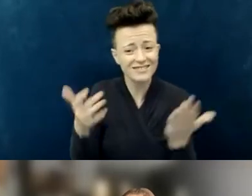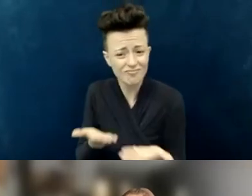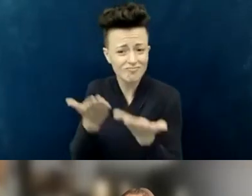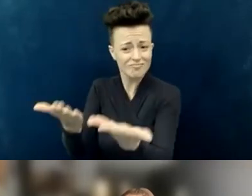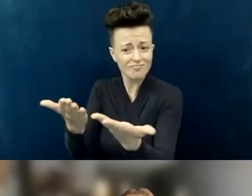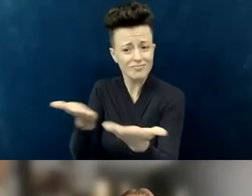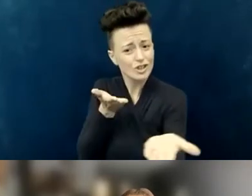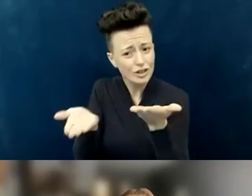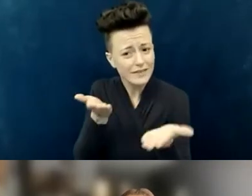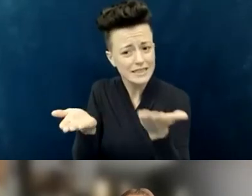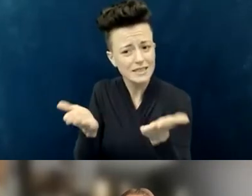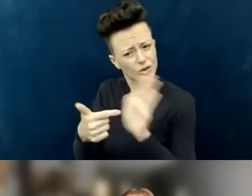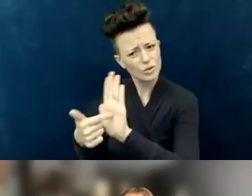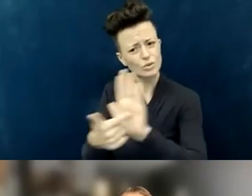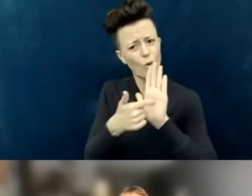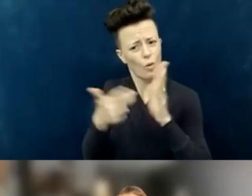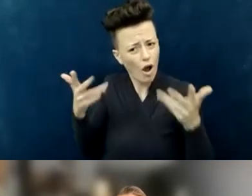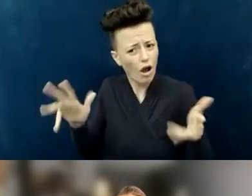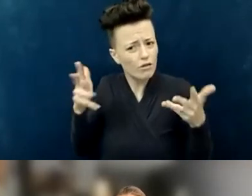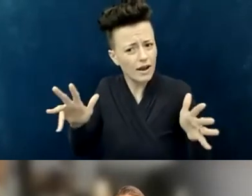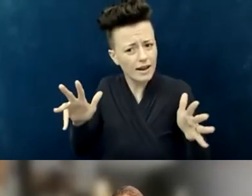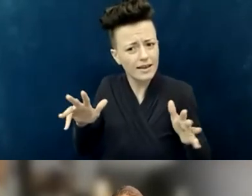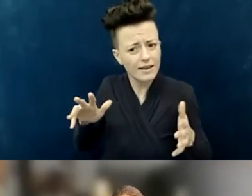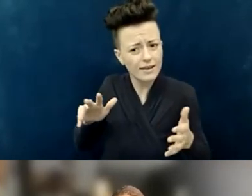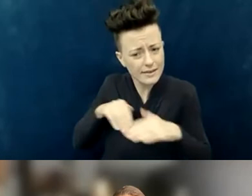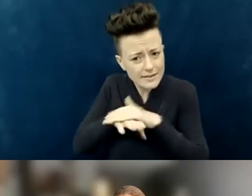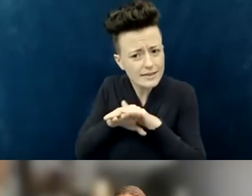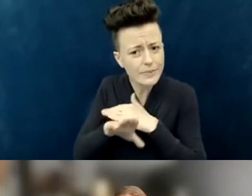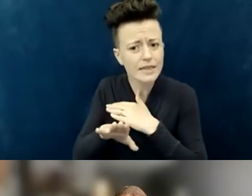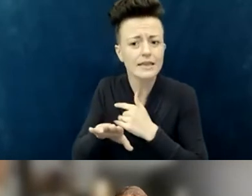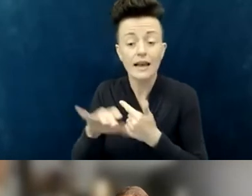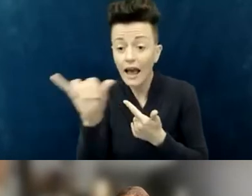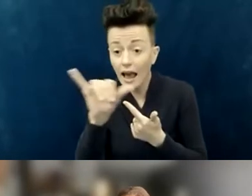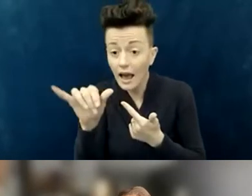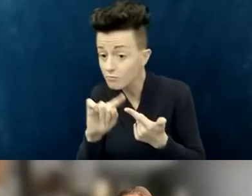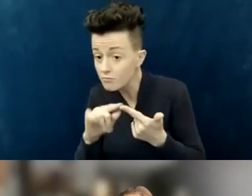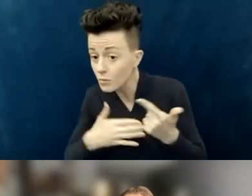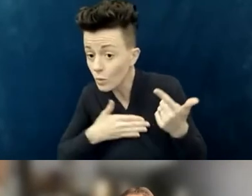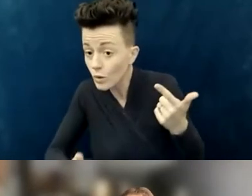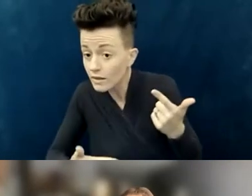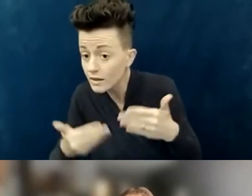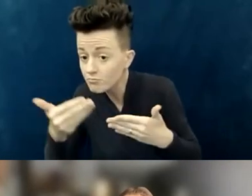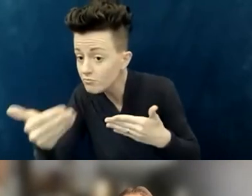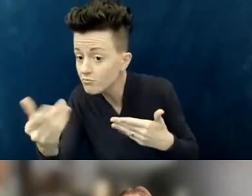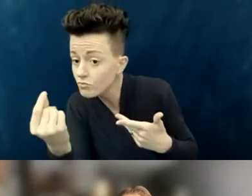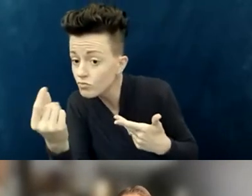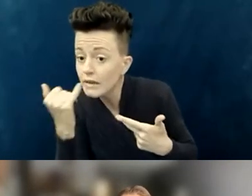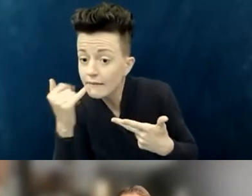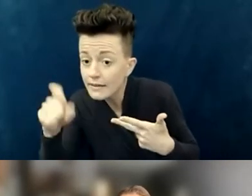Show what you're already doing, and show what you're willing to do if people ask for it. One of the things that I find that churches often get stuck on